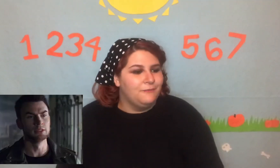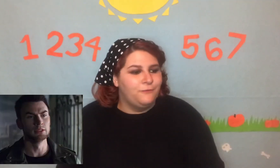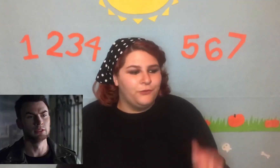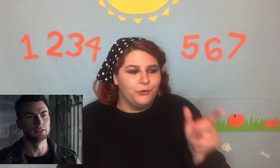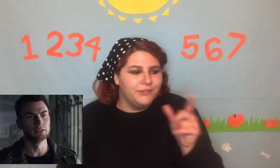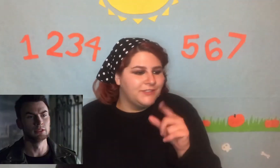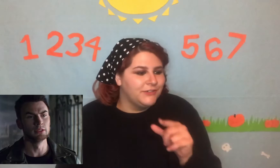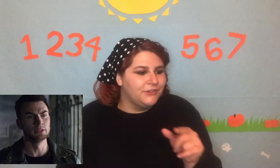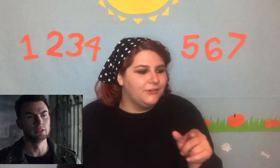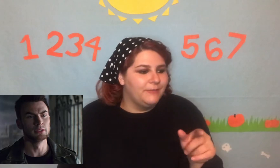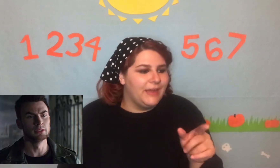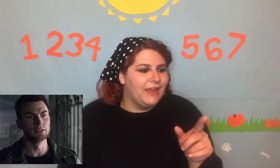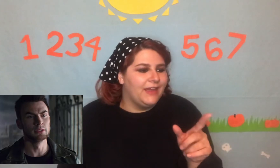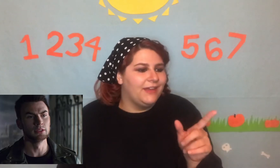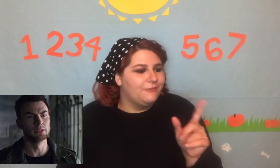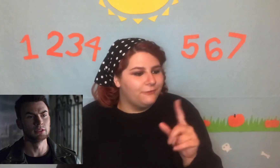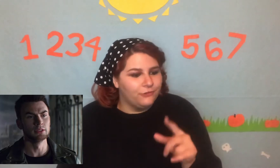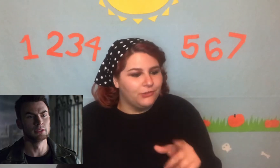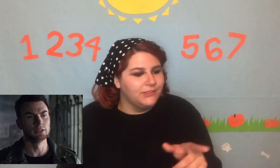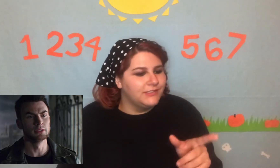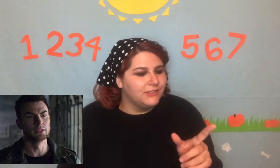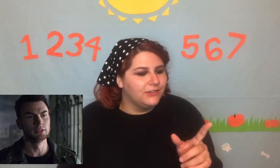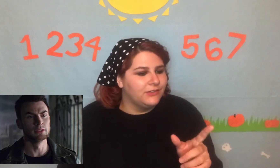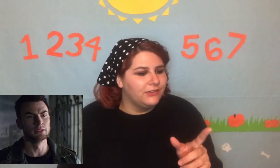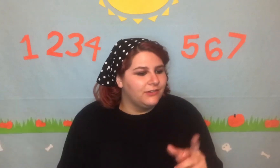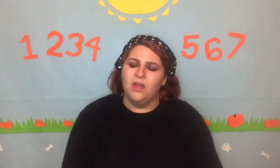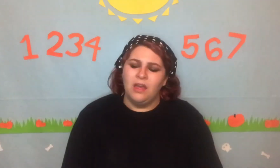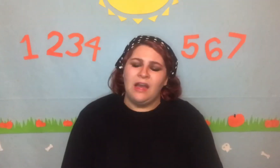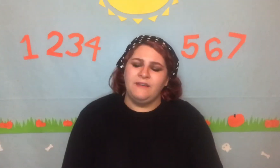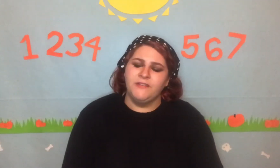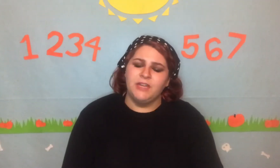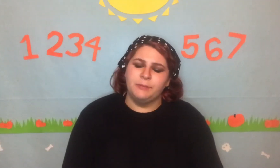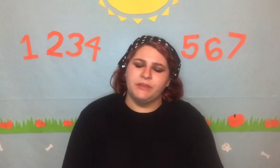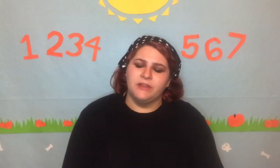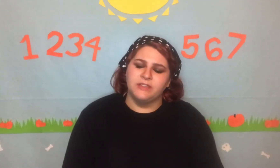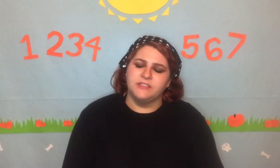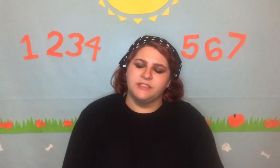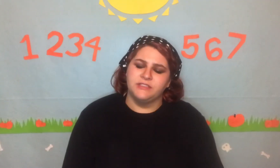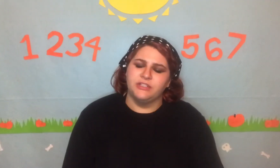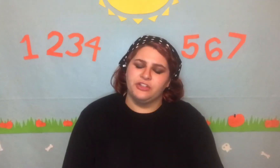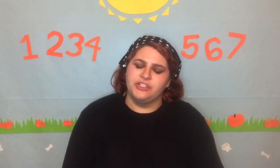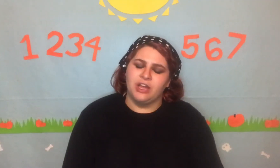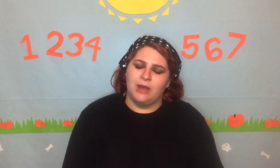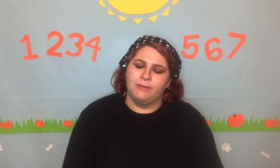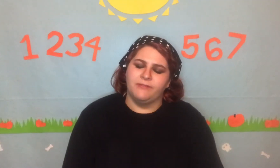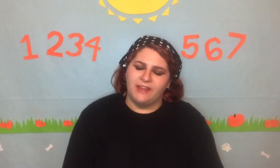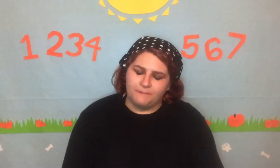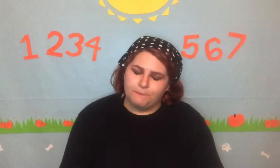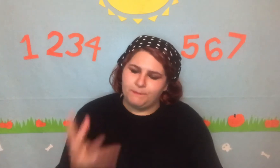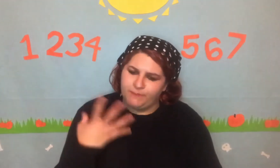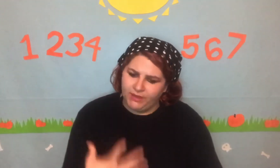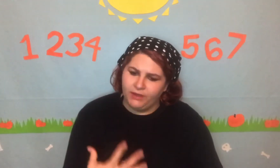Full circle, man, full circle! I feel like Brie Larson does a good job of like being